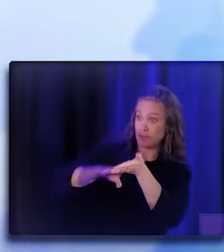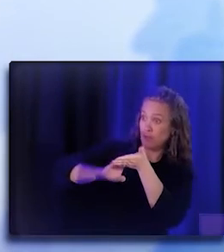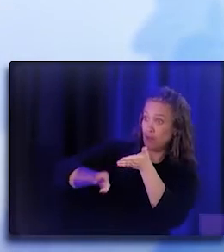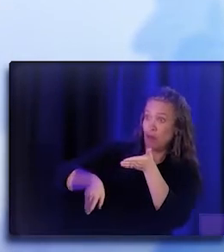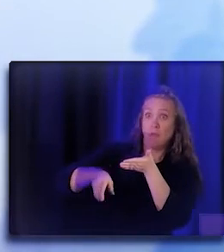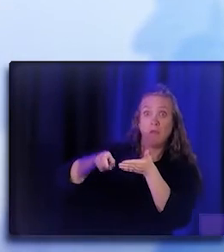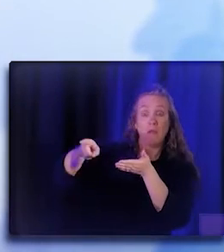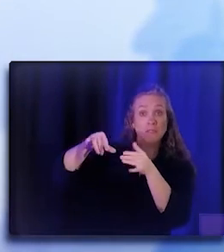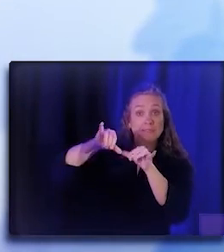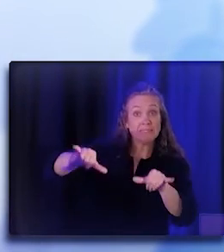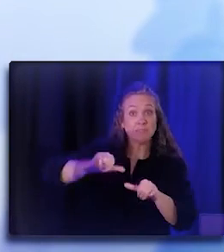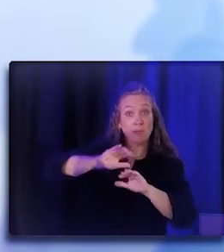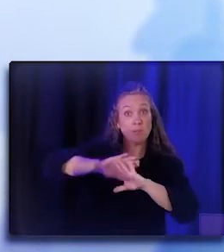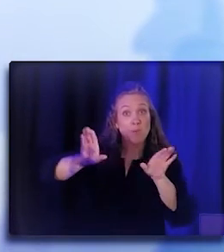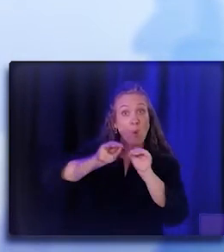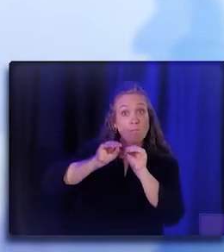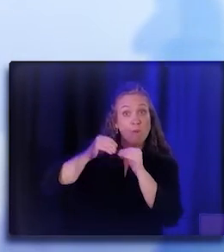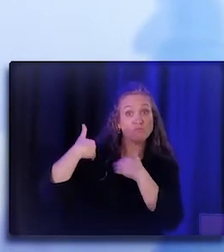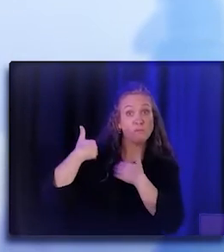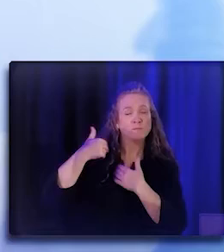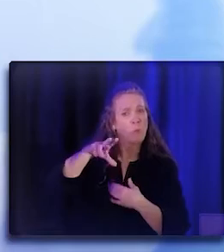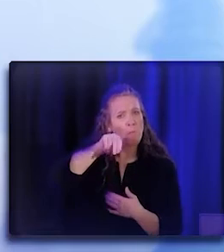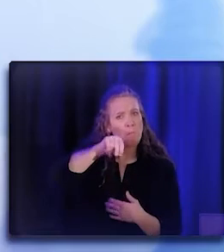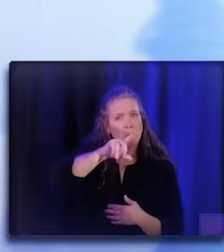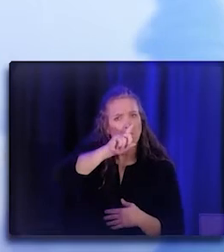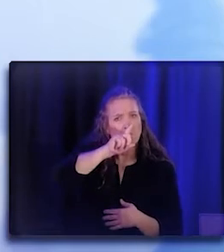of its responsibility of coming to the community.